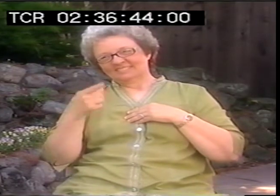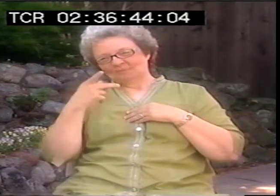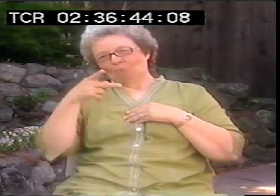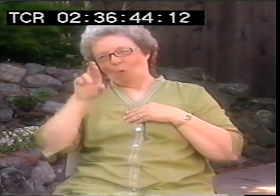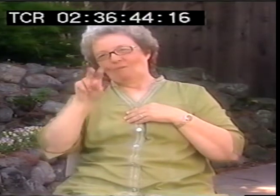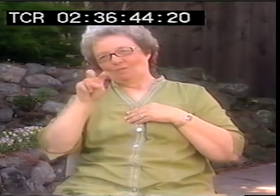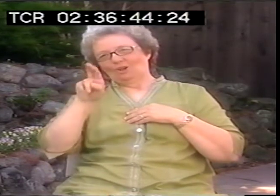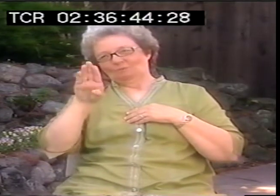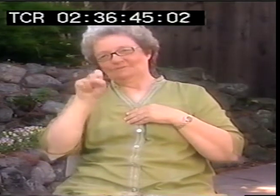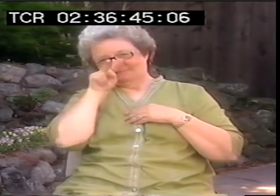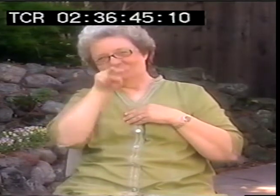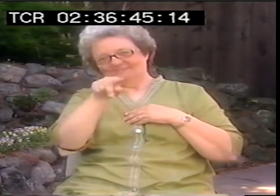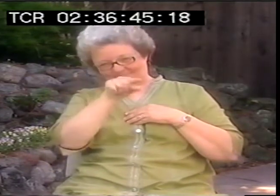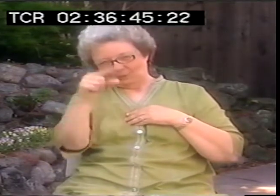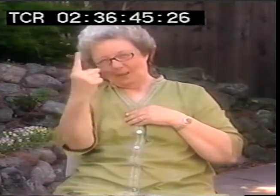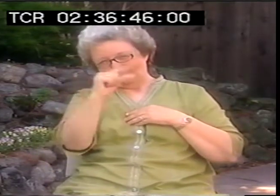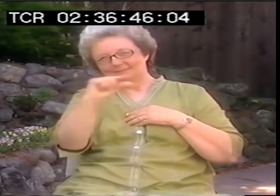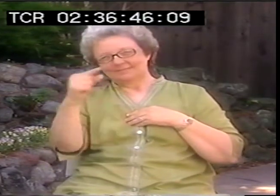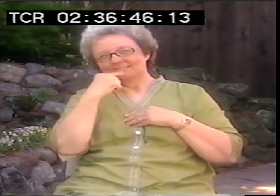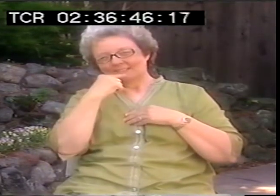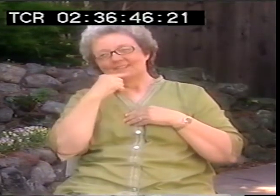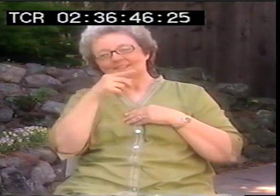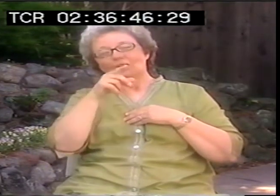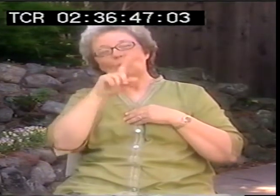It's in Proverbs. You can look it up.